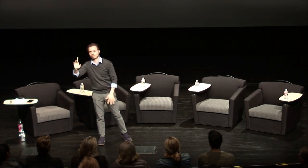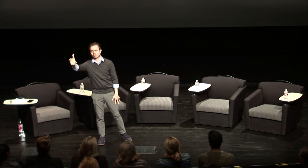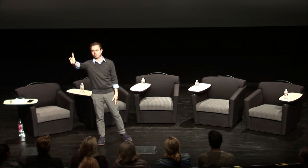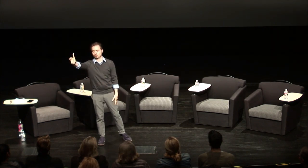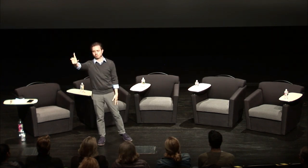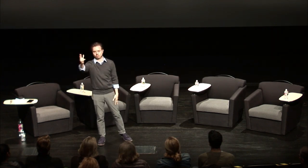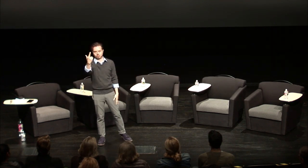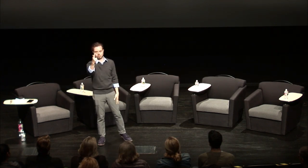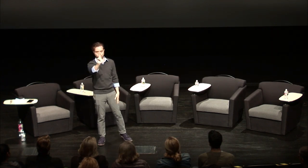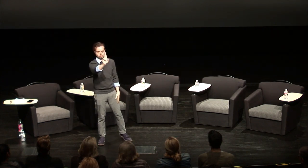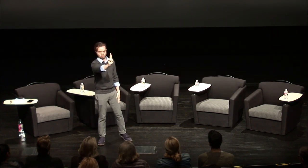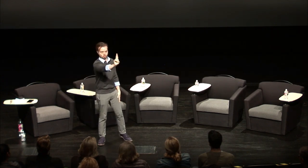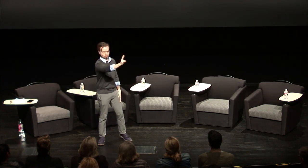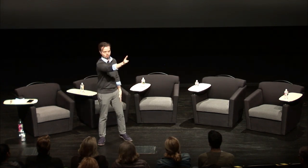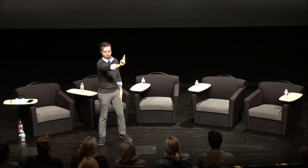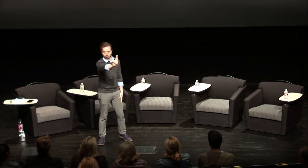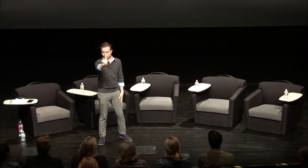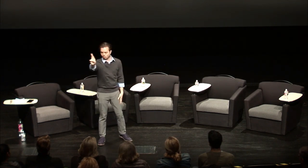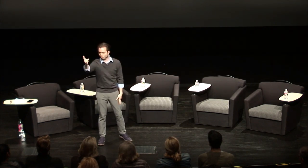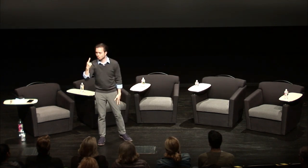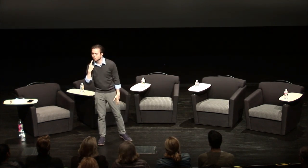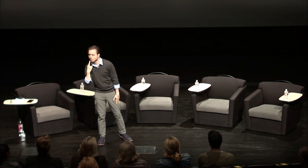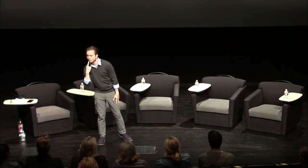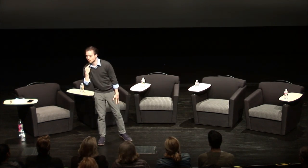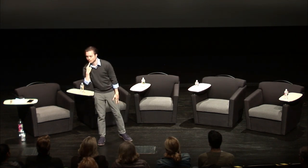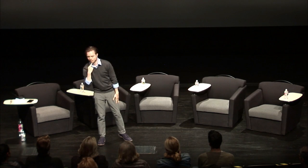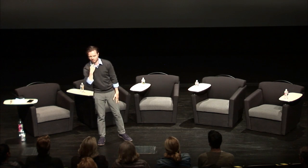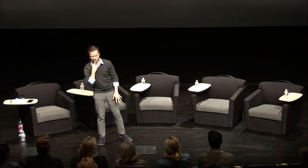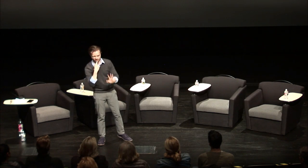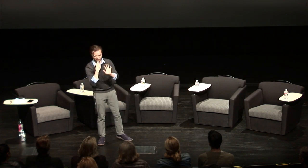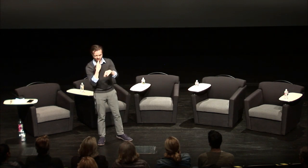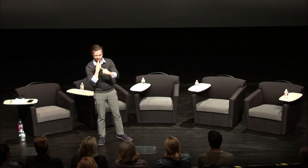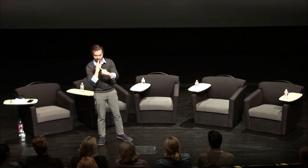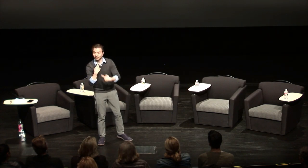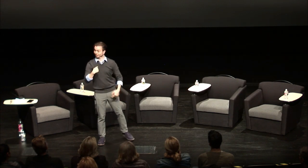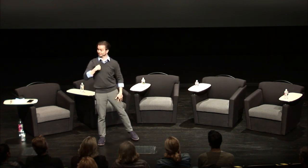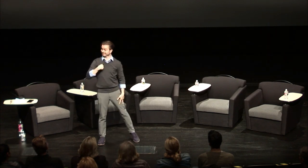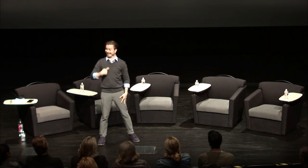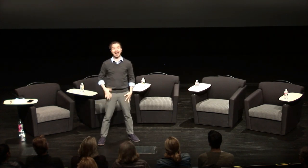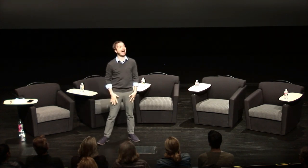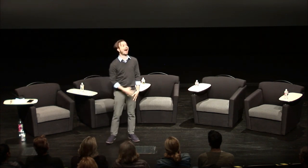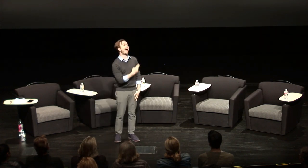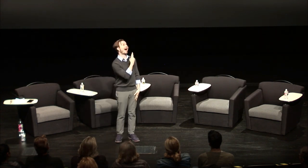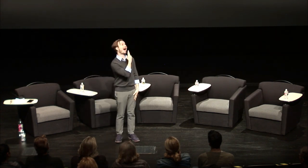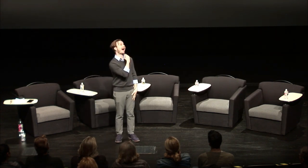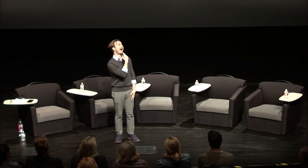sign looks like this crossed fingers it's an R on the chin so for me I was